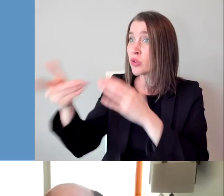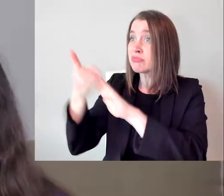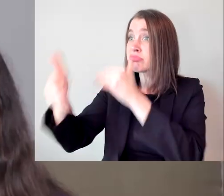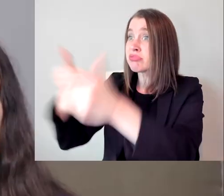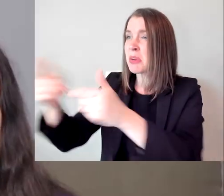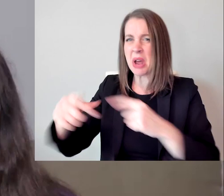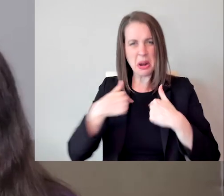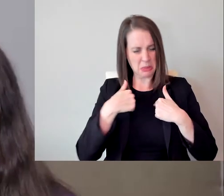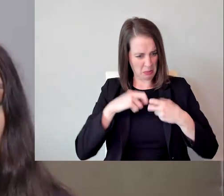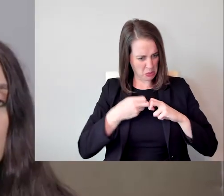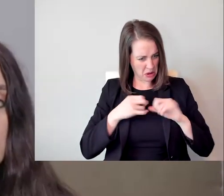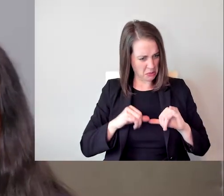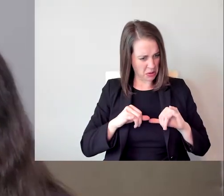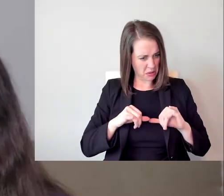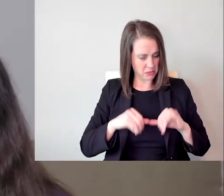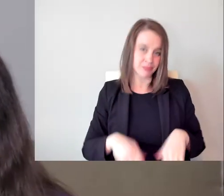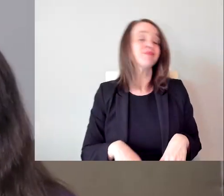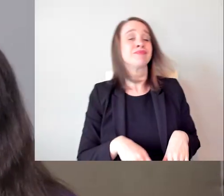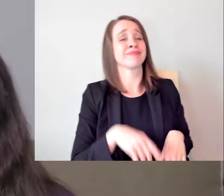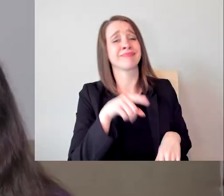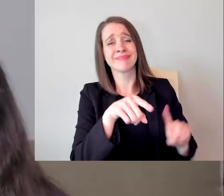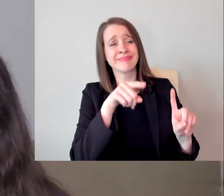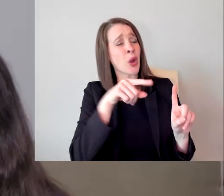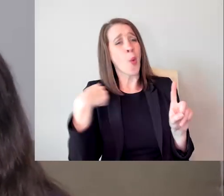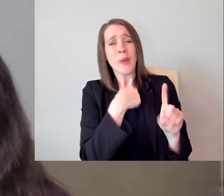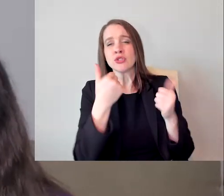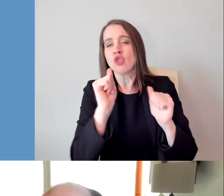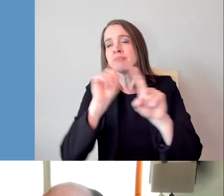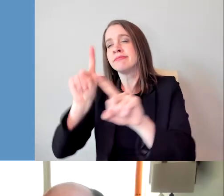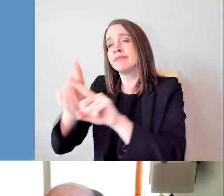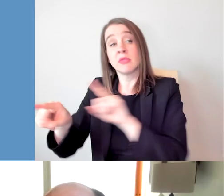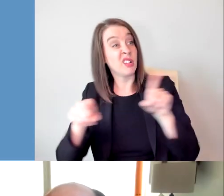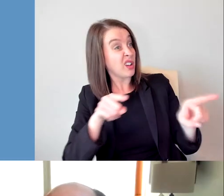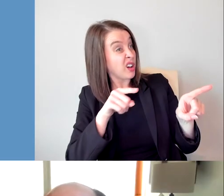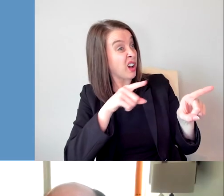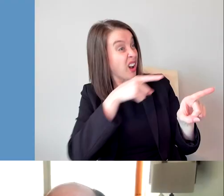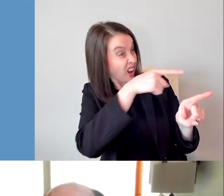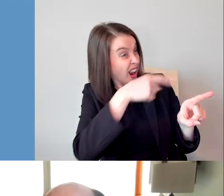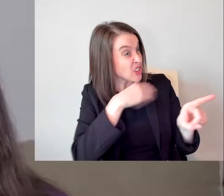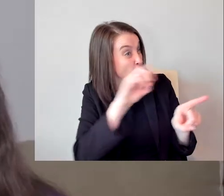We've tried shaming actors into not playing disabled if they're not disabled. We've tried showing our buying power.